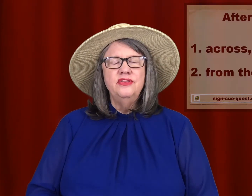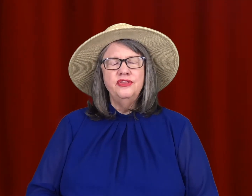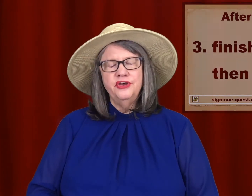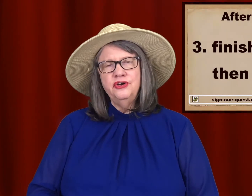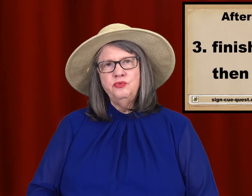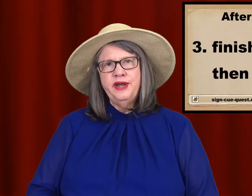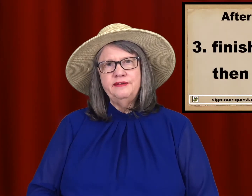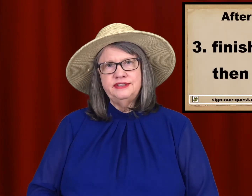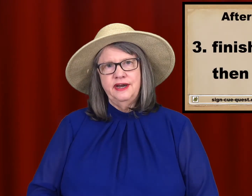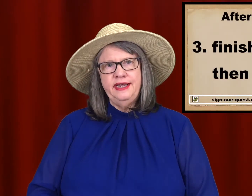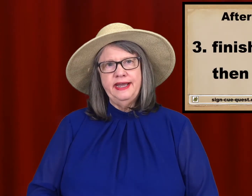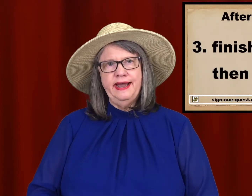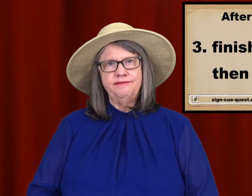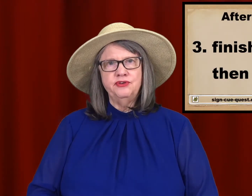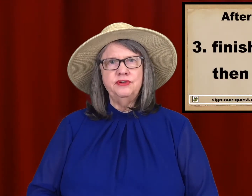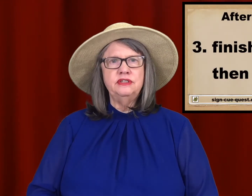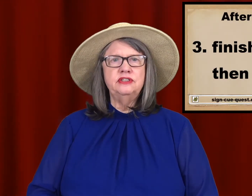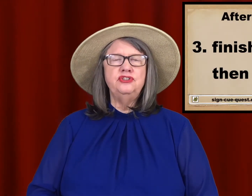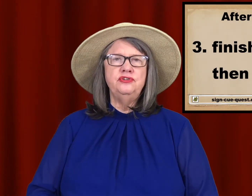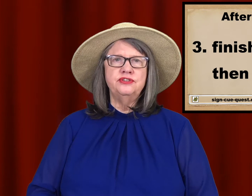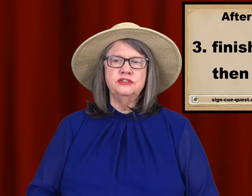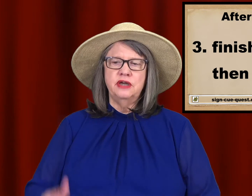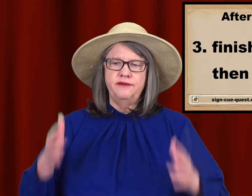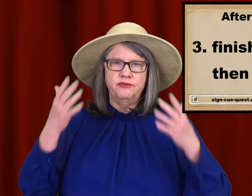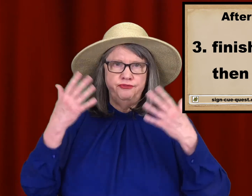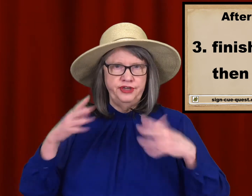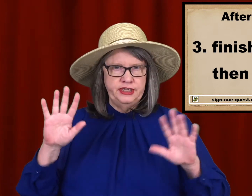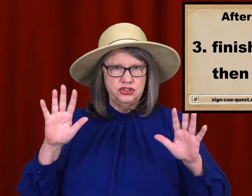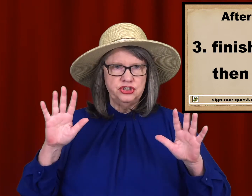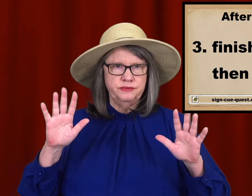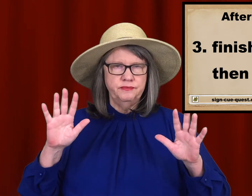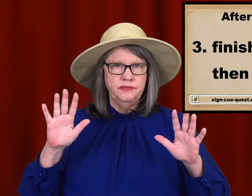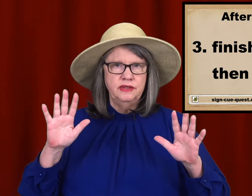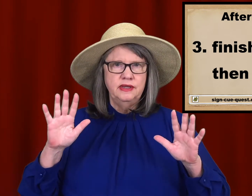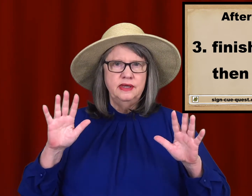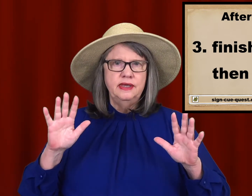The third way of signing AFTER is use the sign for FINISH.